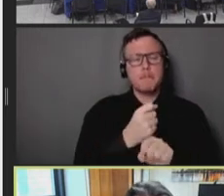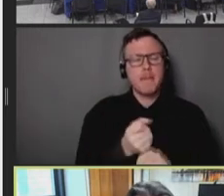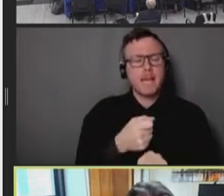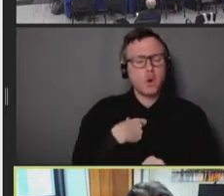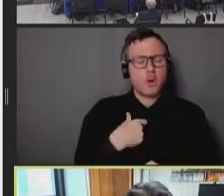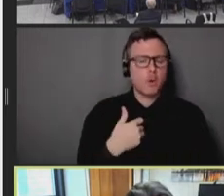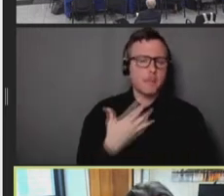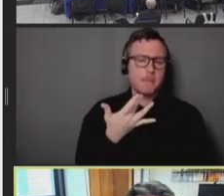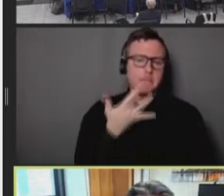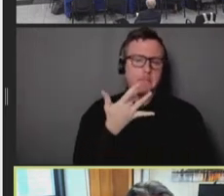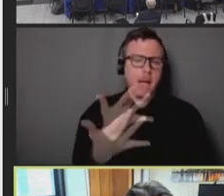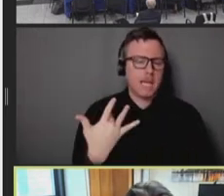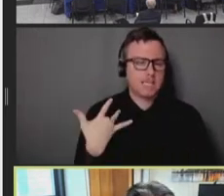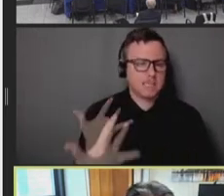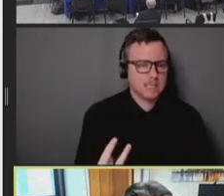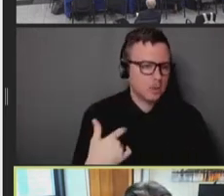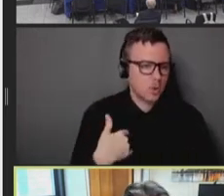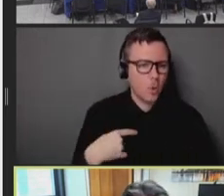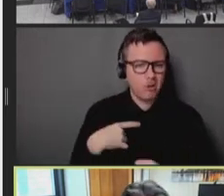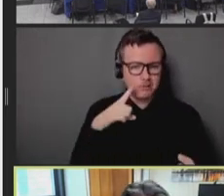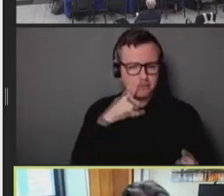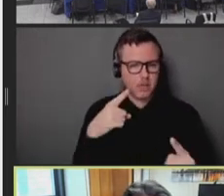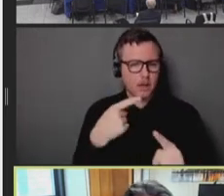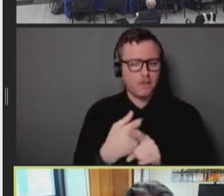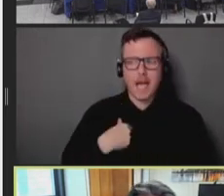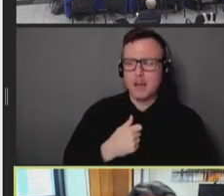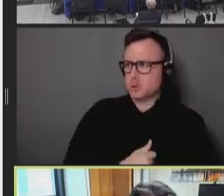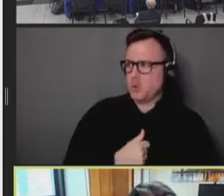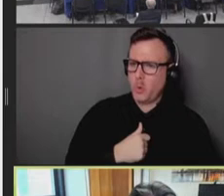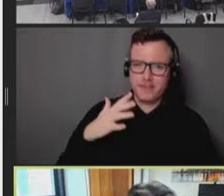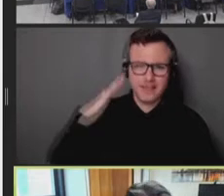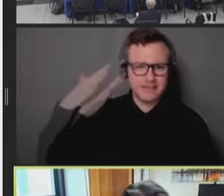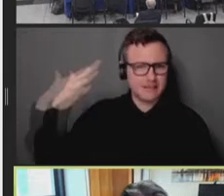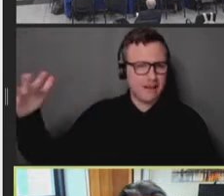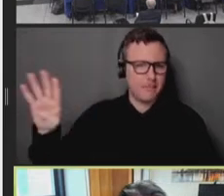or inherent conflict of interest -- I apologize for the background noise. It's New York City.